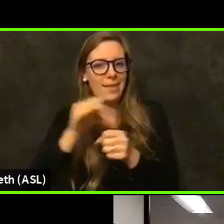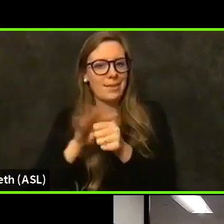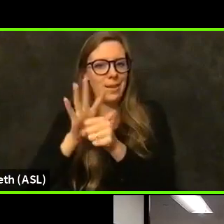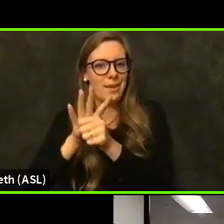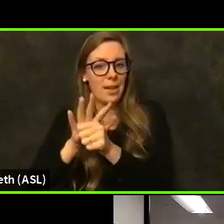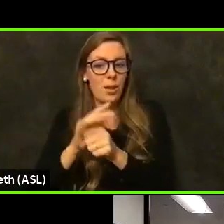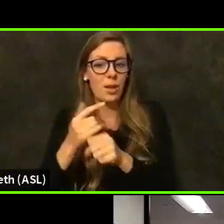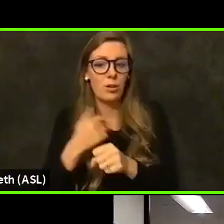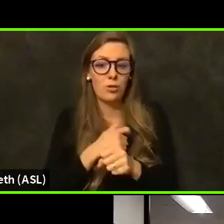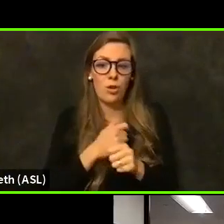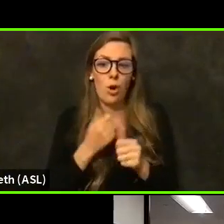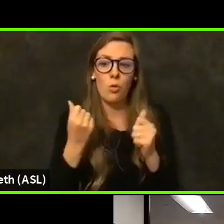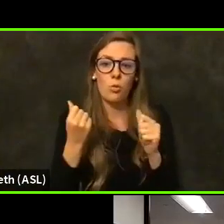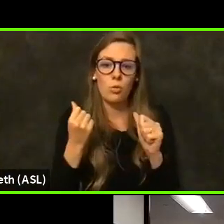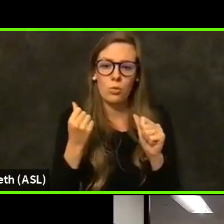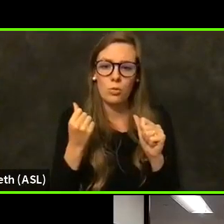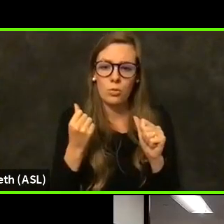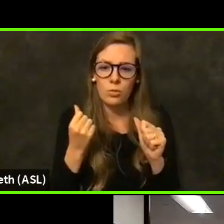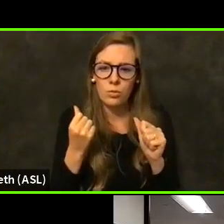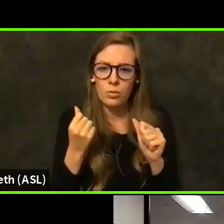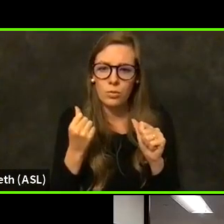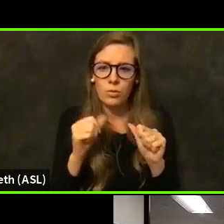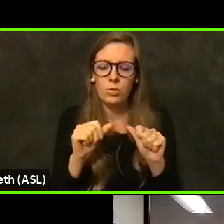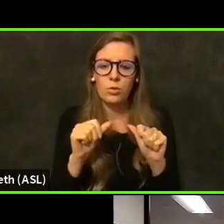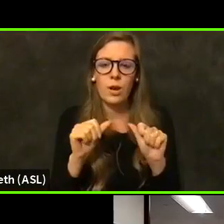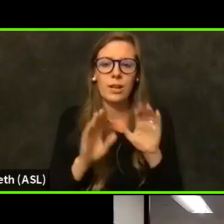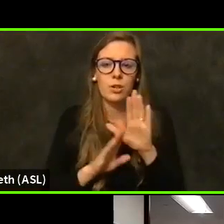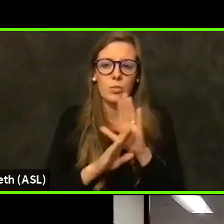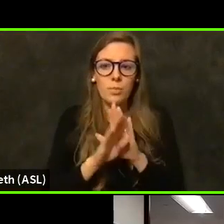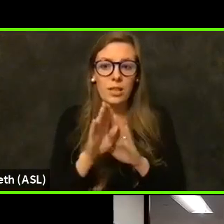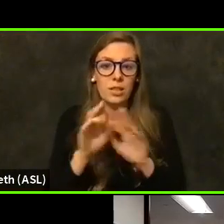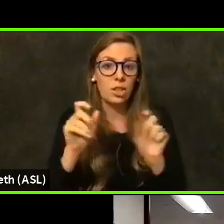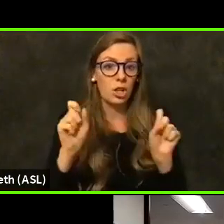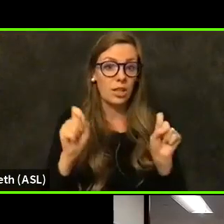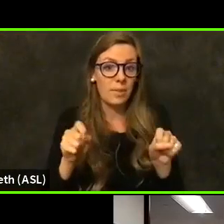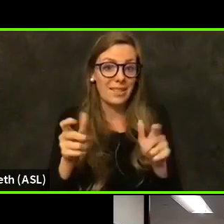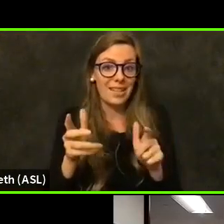build our capacity as quickly as we can across the entire